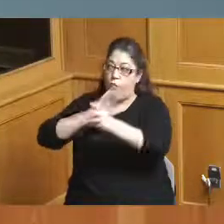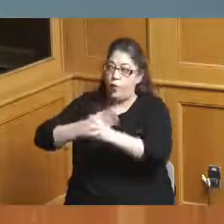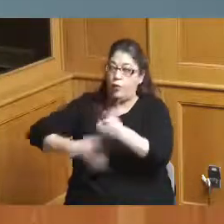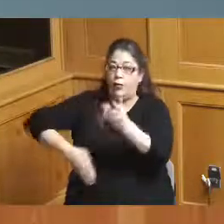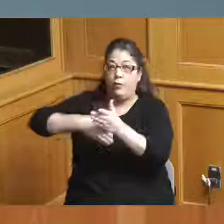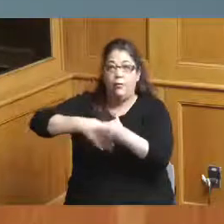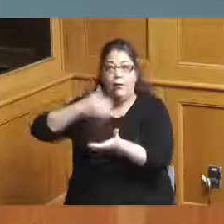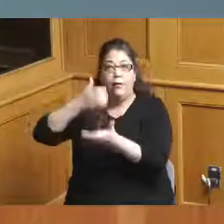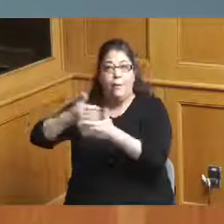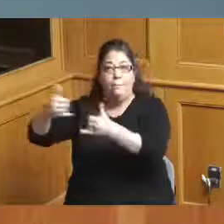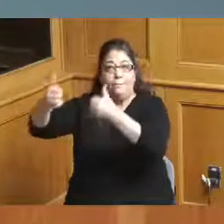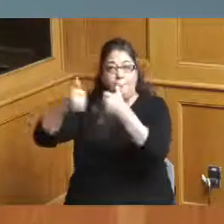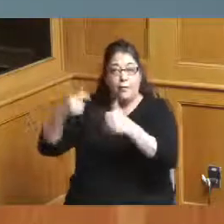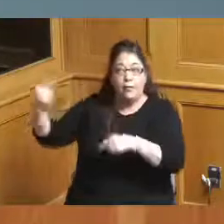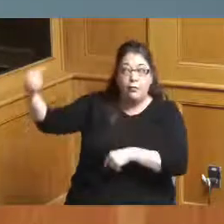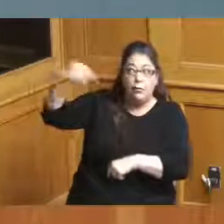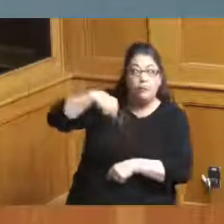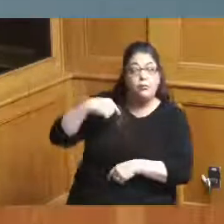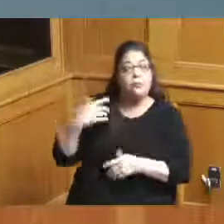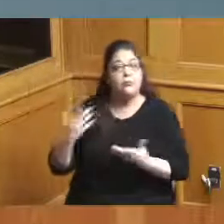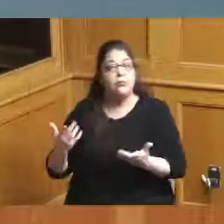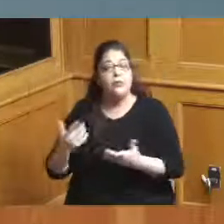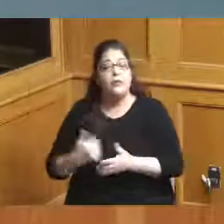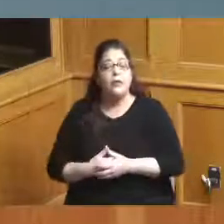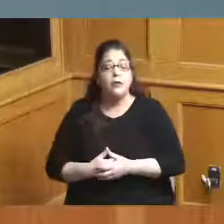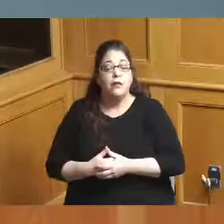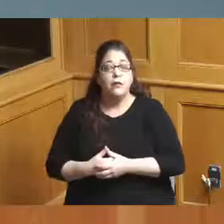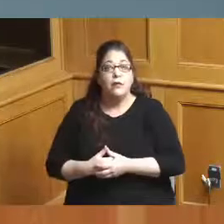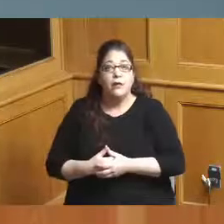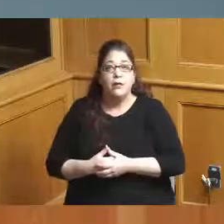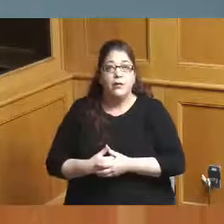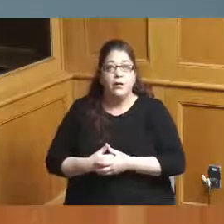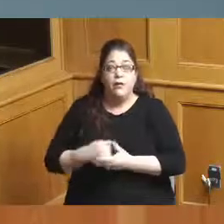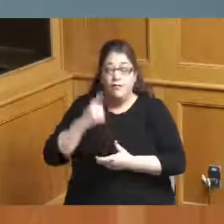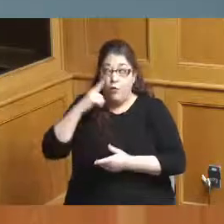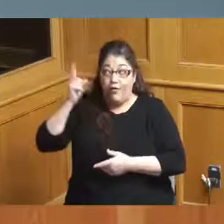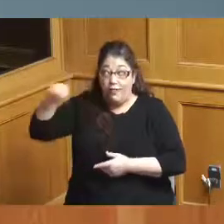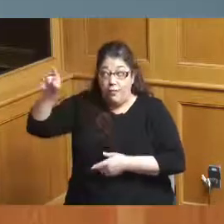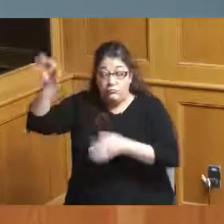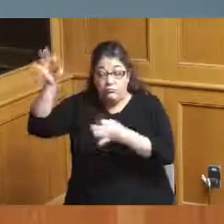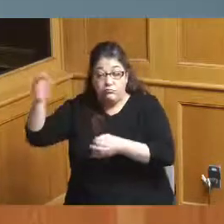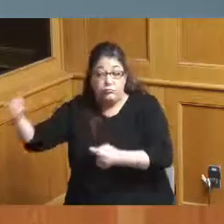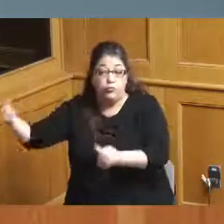and if they decide for us for us to come for them to come and maybe this five billion dollars